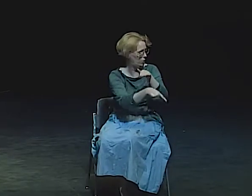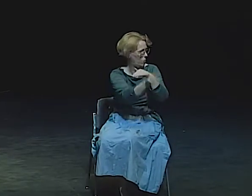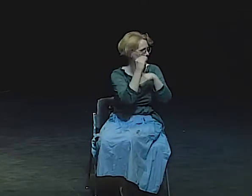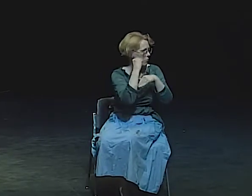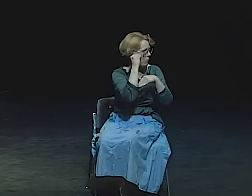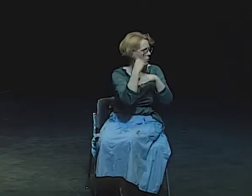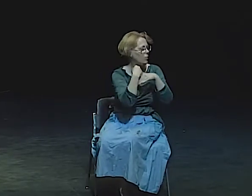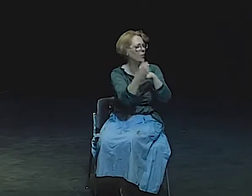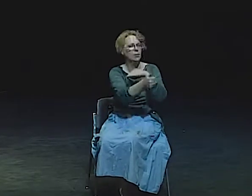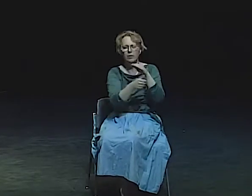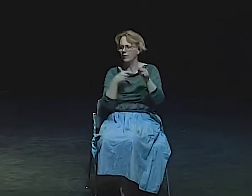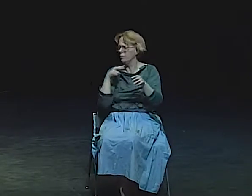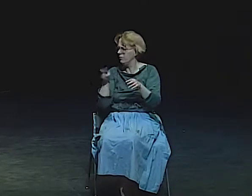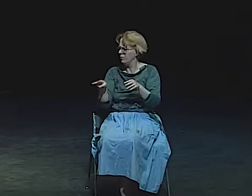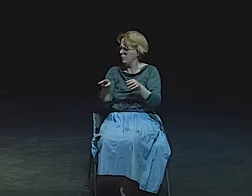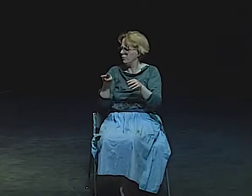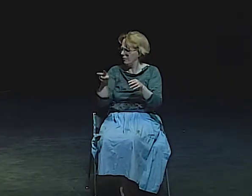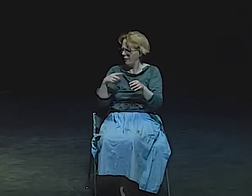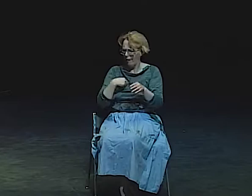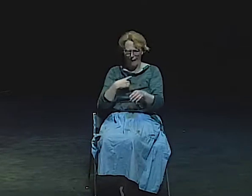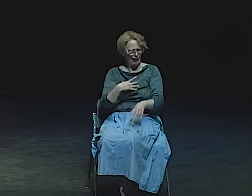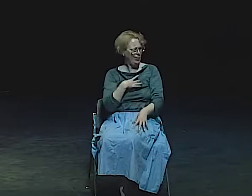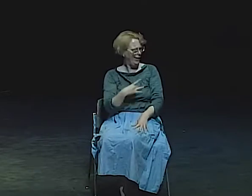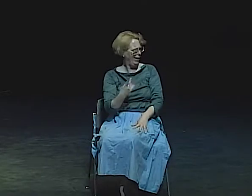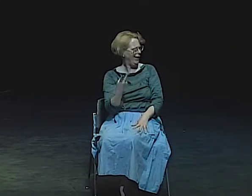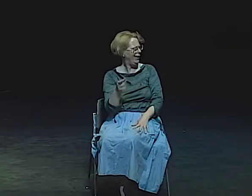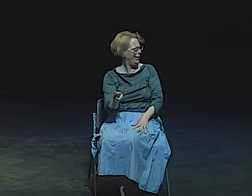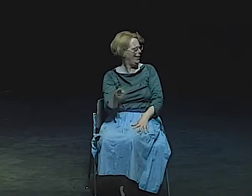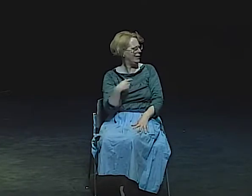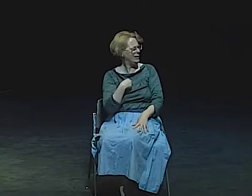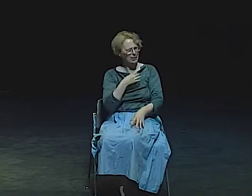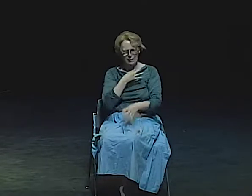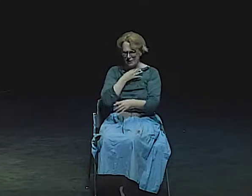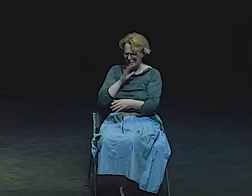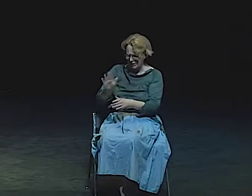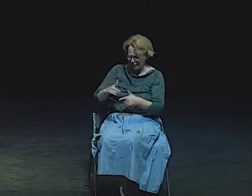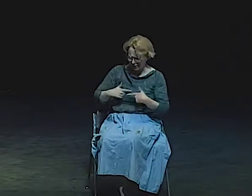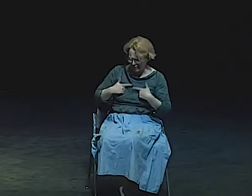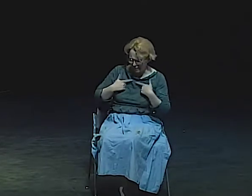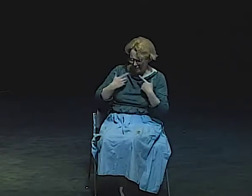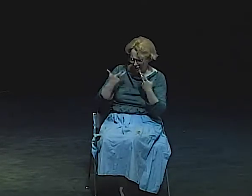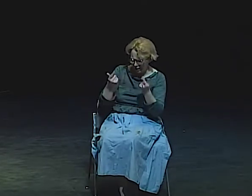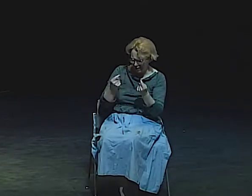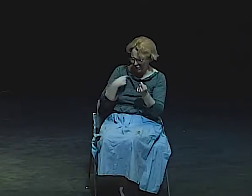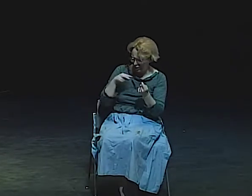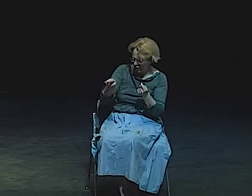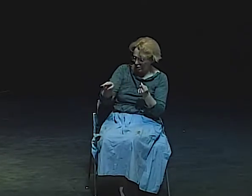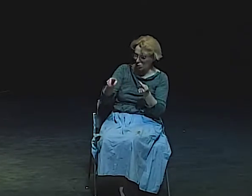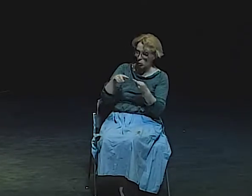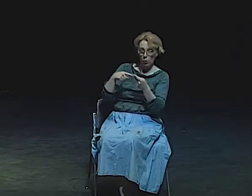AND I PASSED HER EVERY DAY WHEN I WAS GOING ON MY WAY HOME. I SEEMED TO LIKE HER.